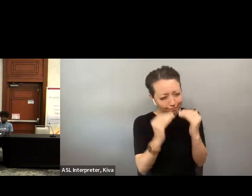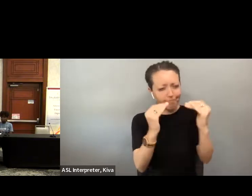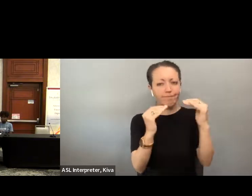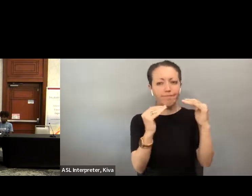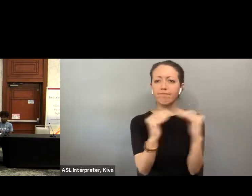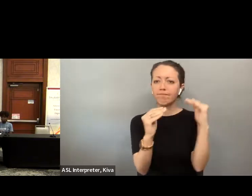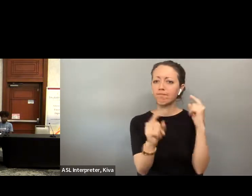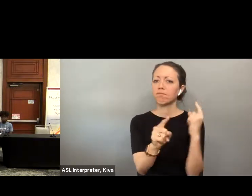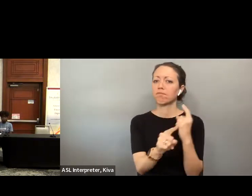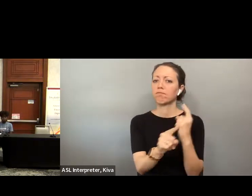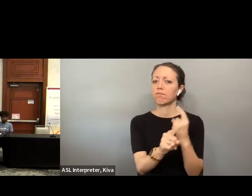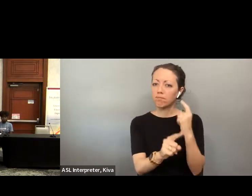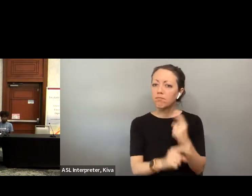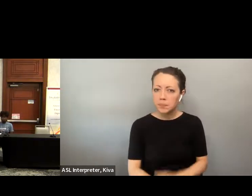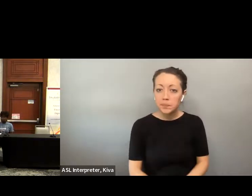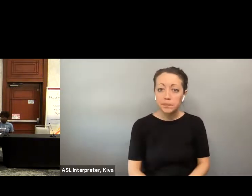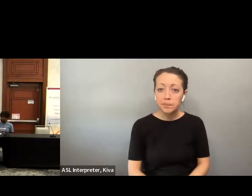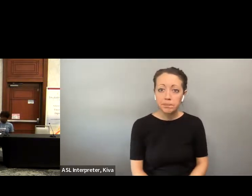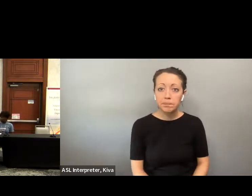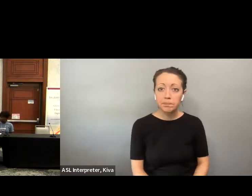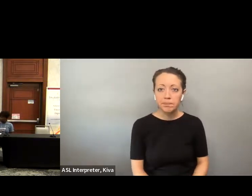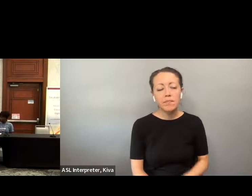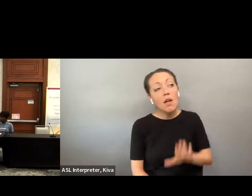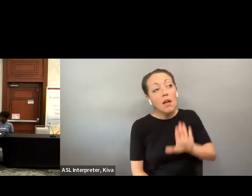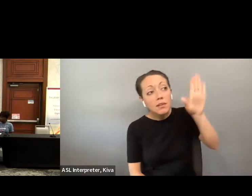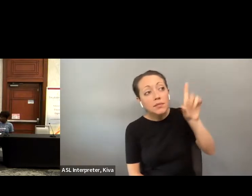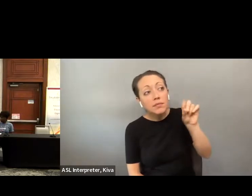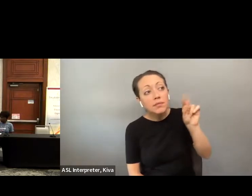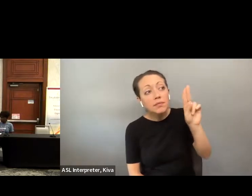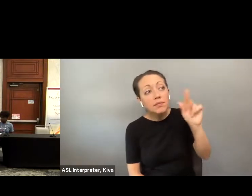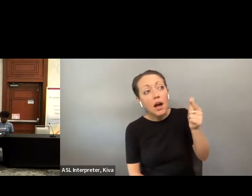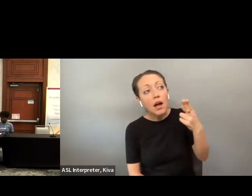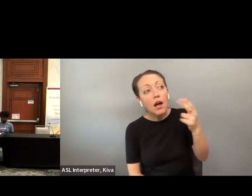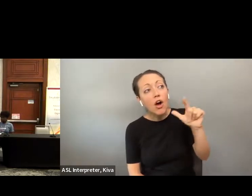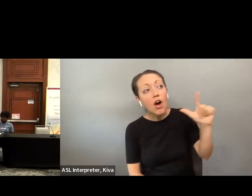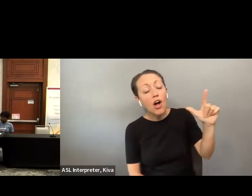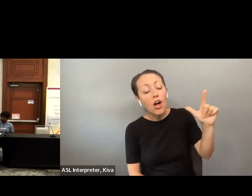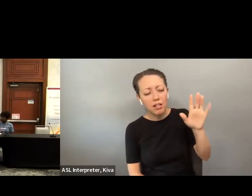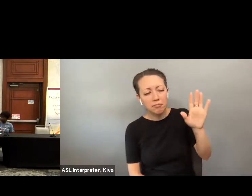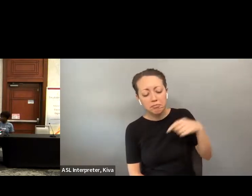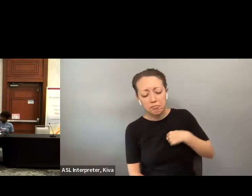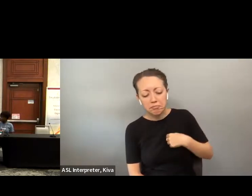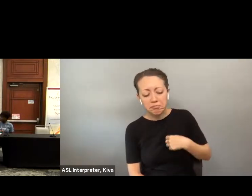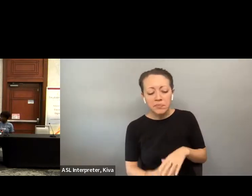invested in that approach and that is the idea that when and if it becomes an option here in Florida we will be able to have verifiable electronic return.